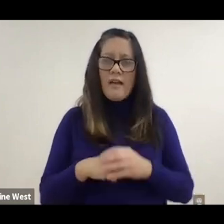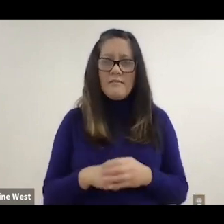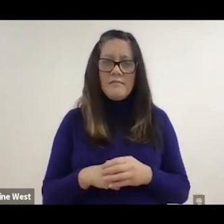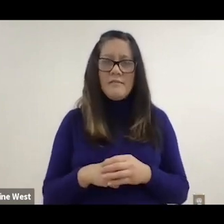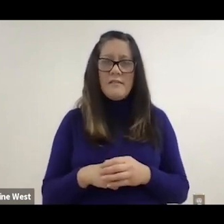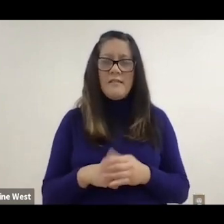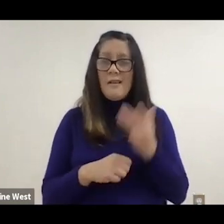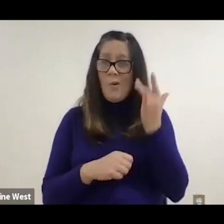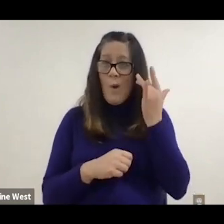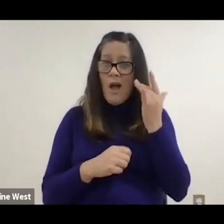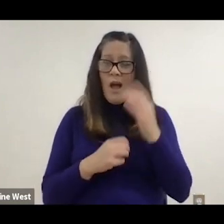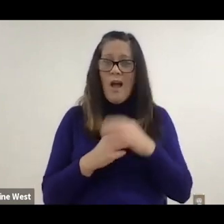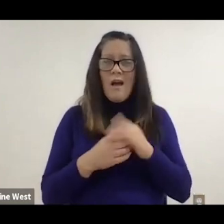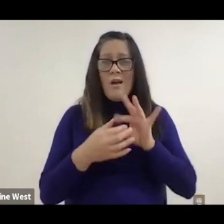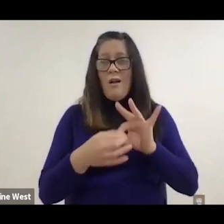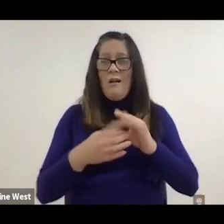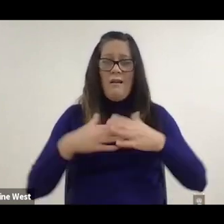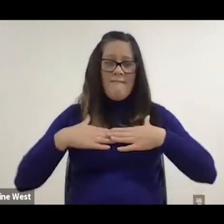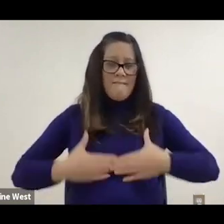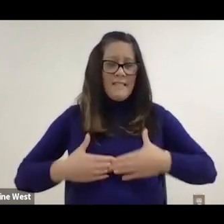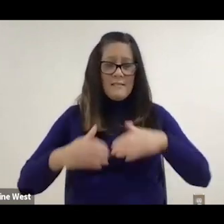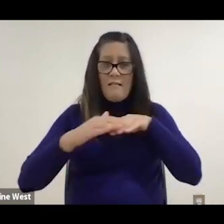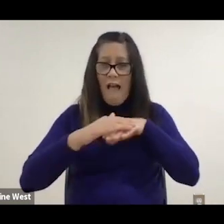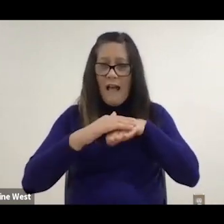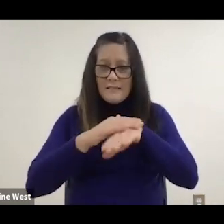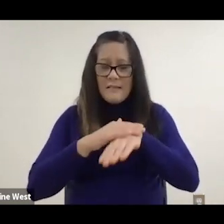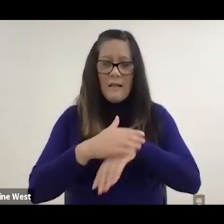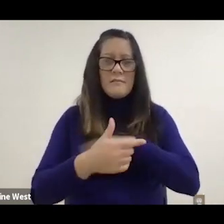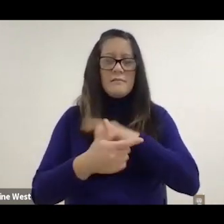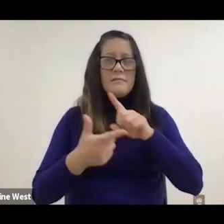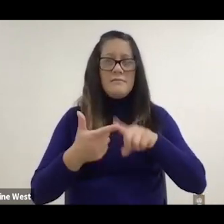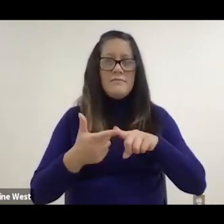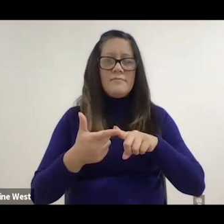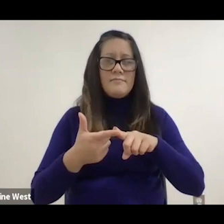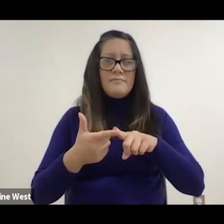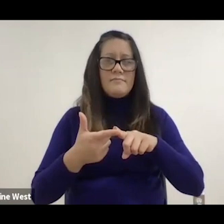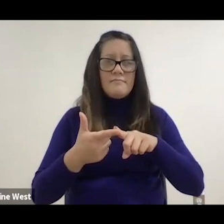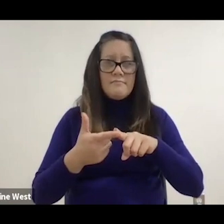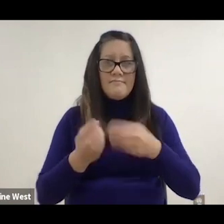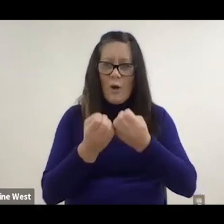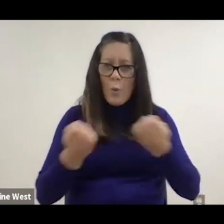A lot of that has to do with physical access as well as access to equipment and